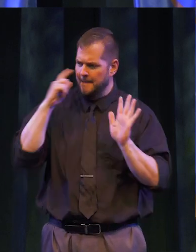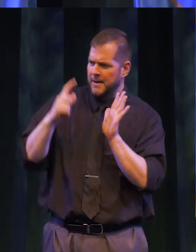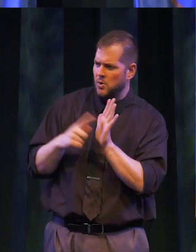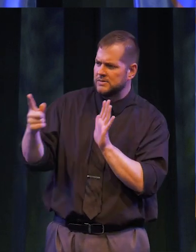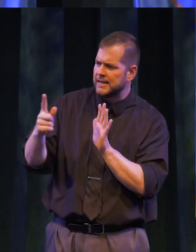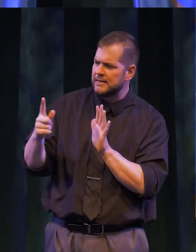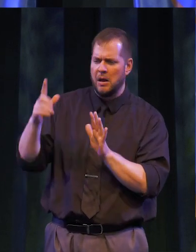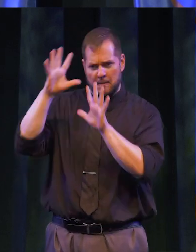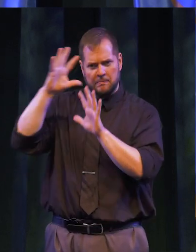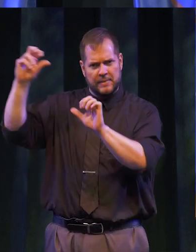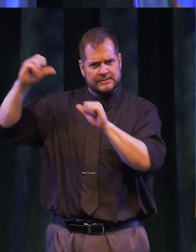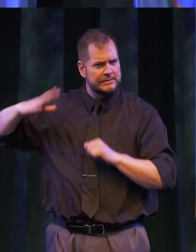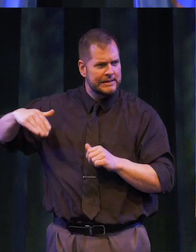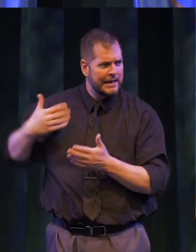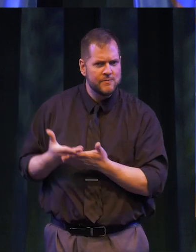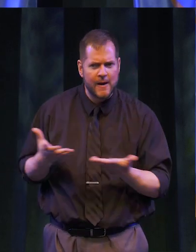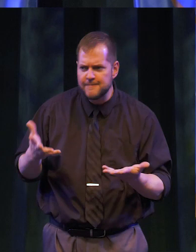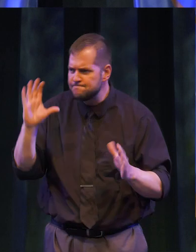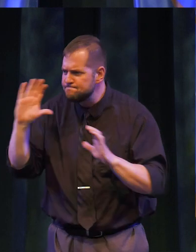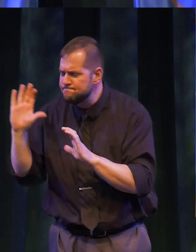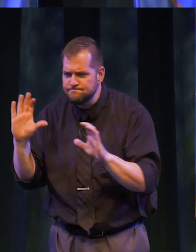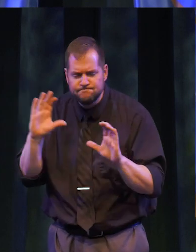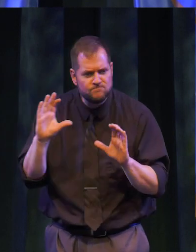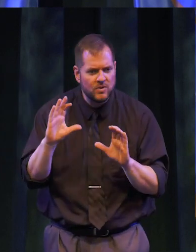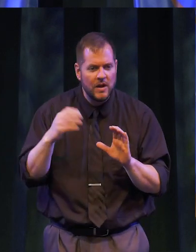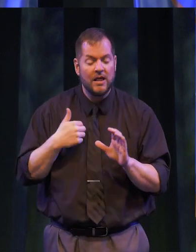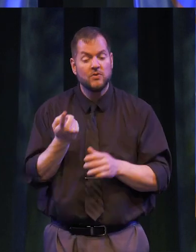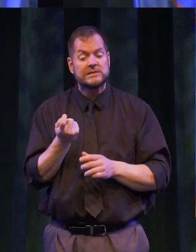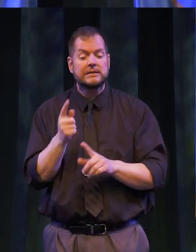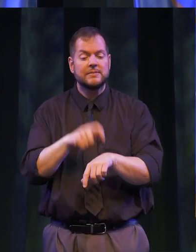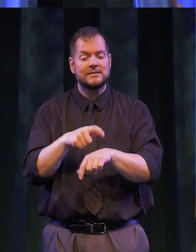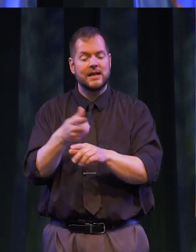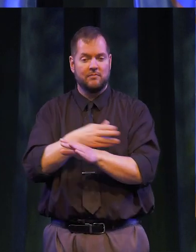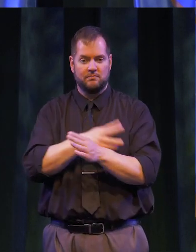that the chapter President was not among us. There was a bit of time before the program